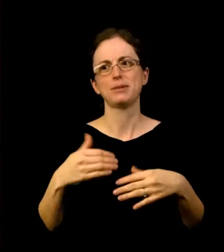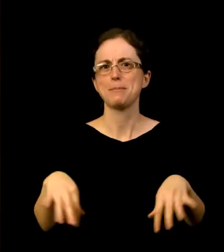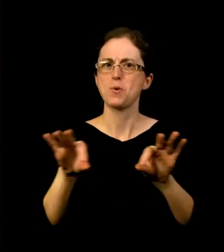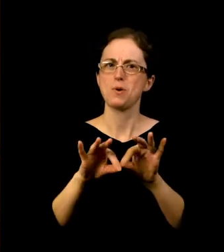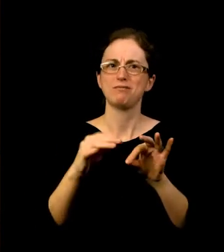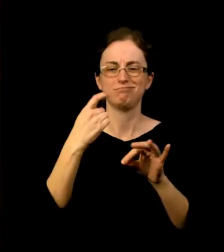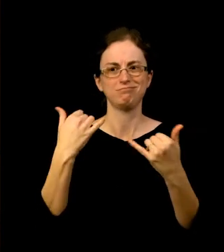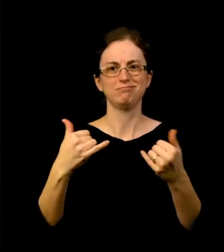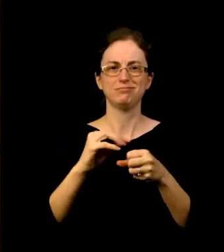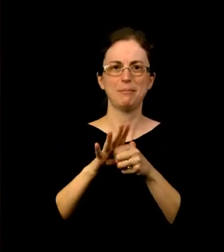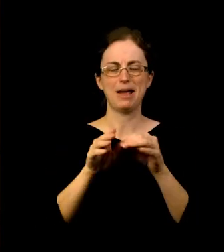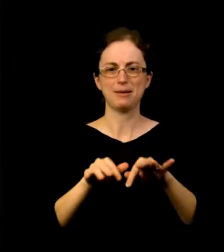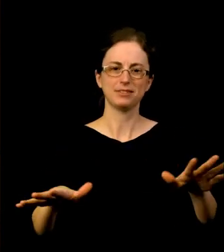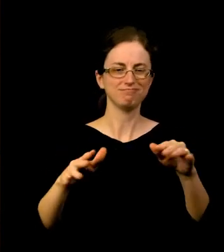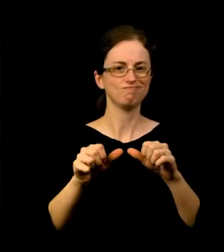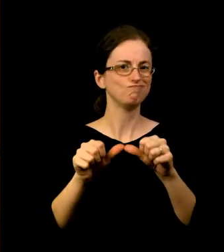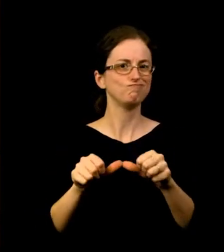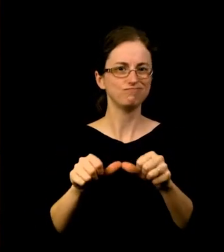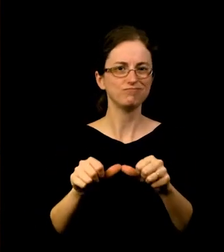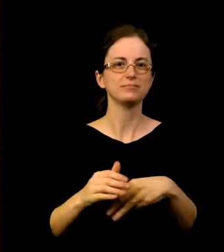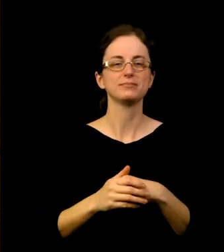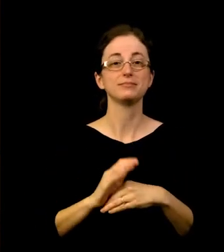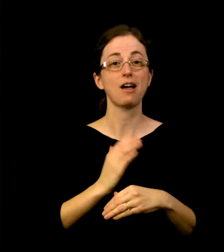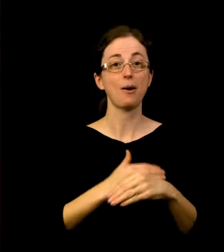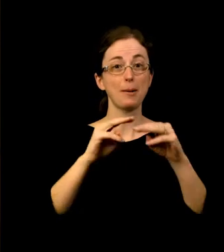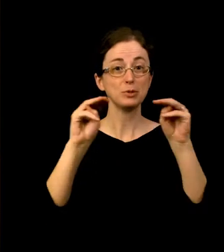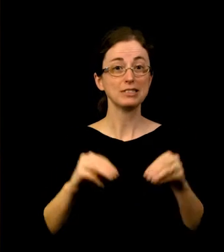Our galleries are open and we have just began two fabulous new exhibitions,